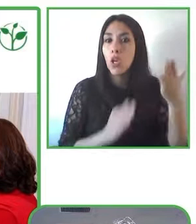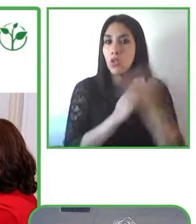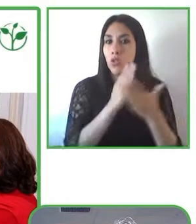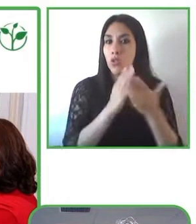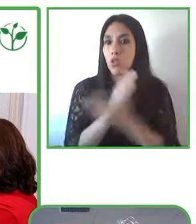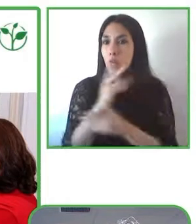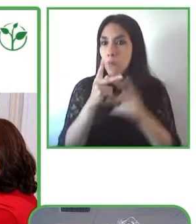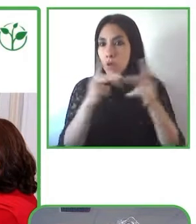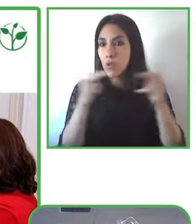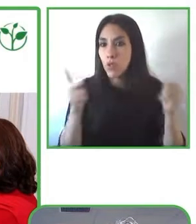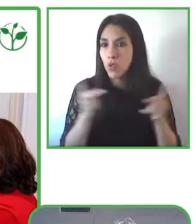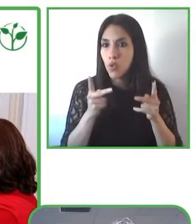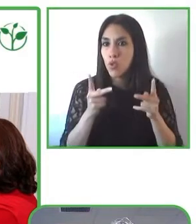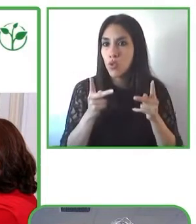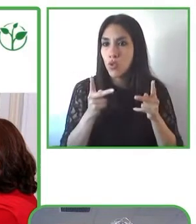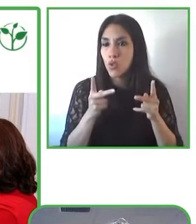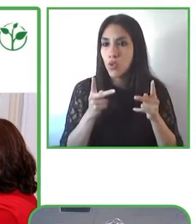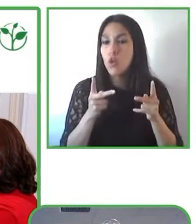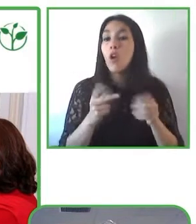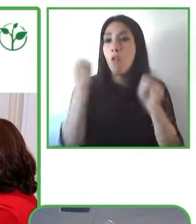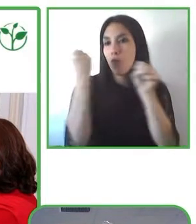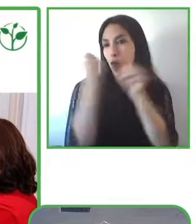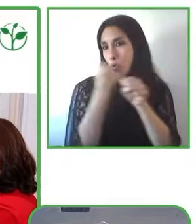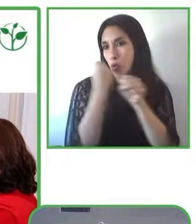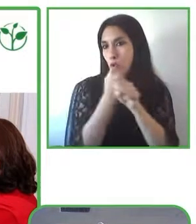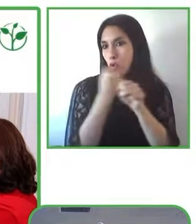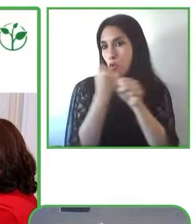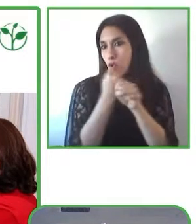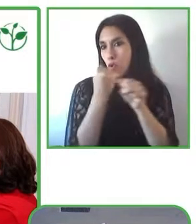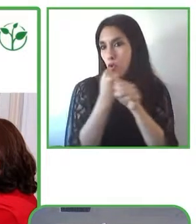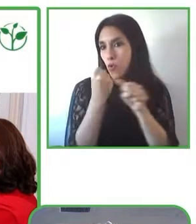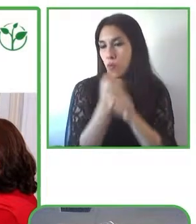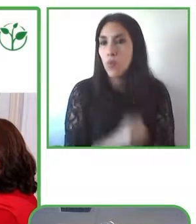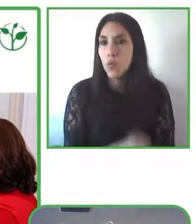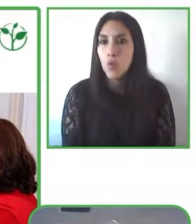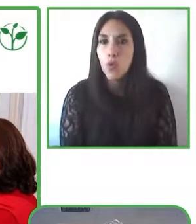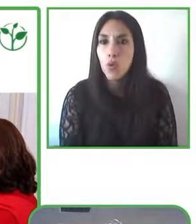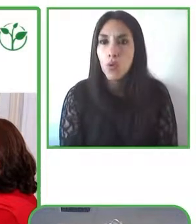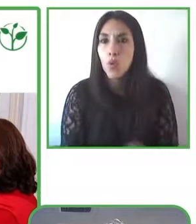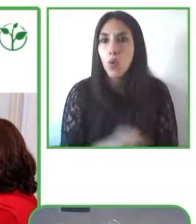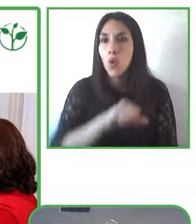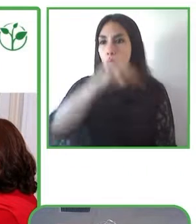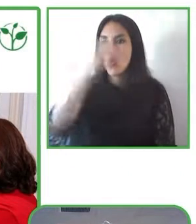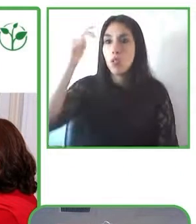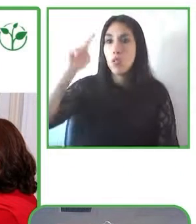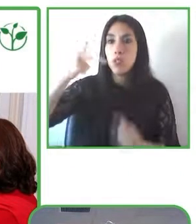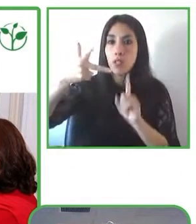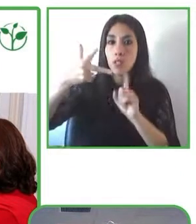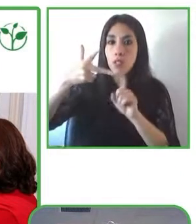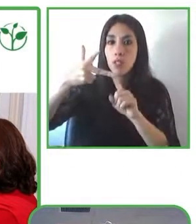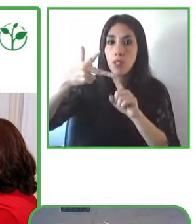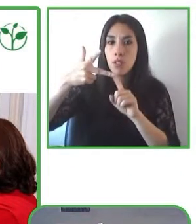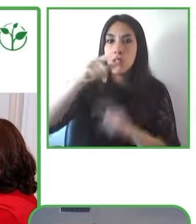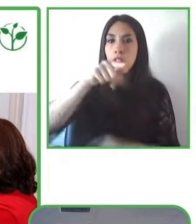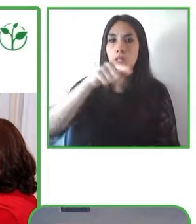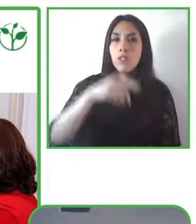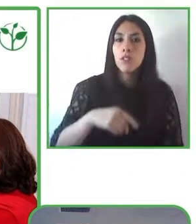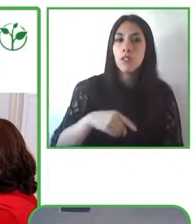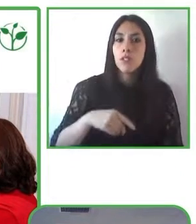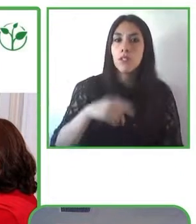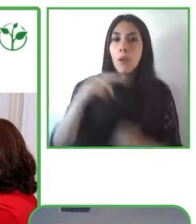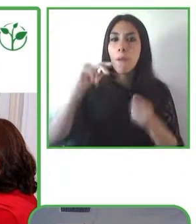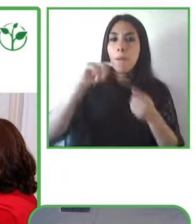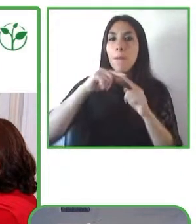a course on accessibility for the workspaces and also a course for the tiflotechnologies for